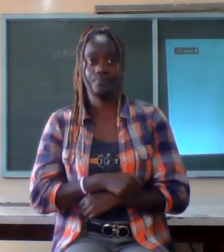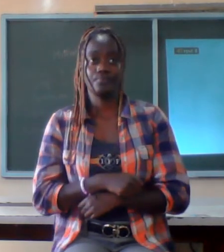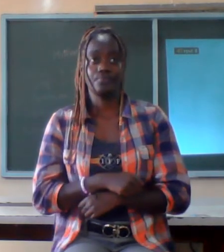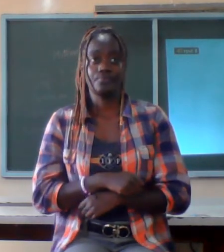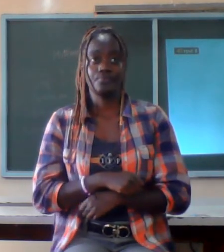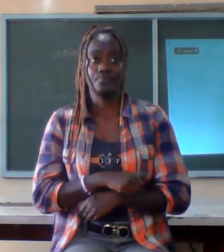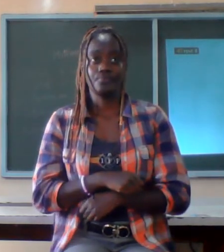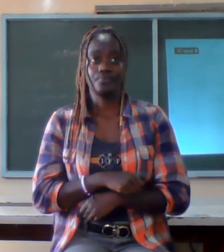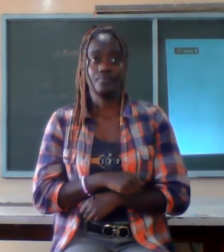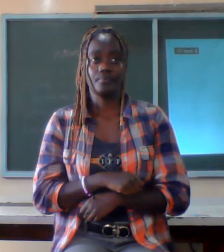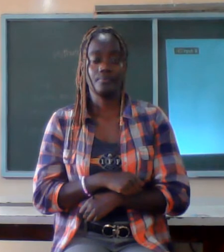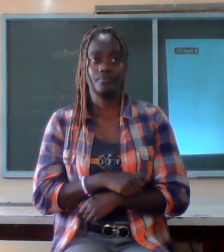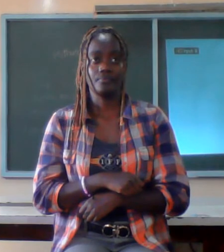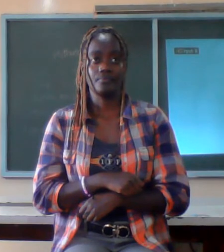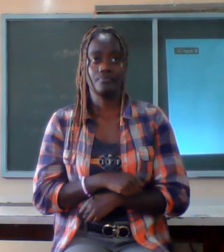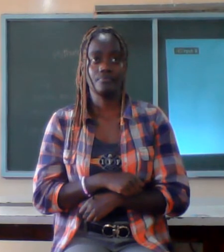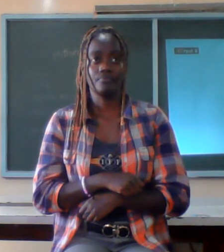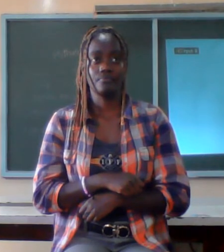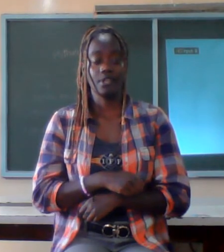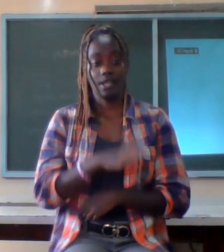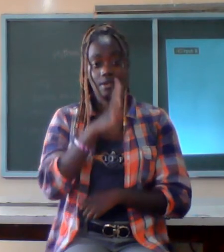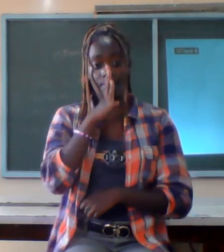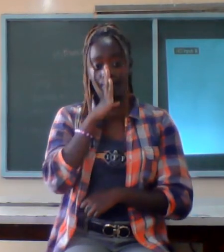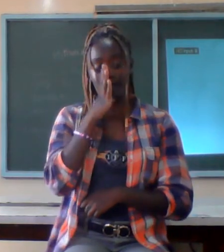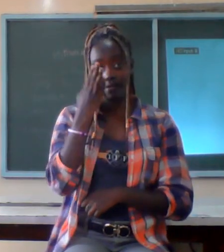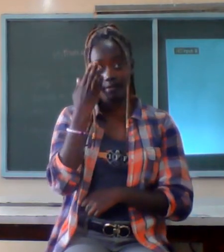ready to fight to maintain your marriage